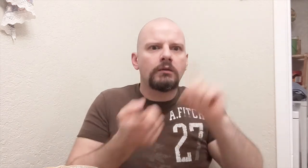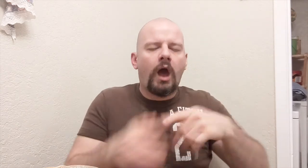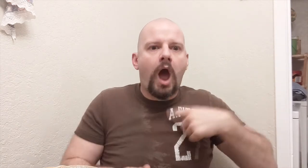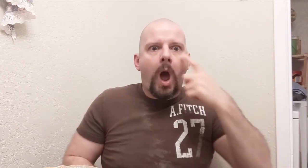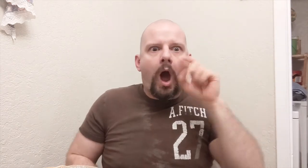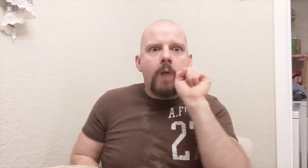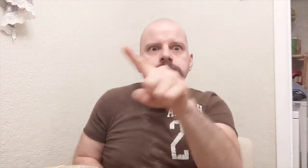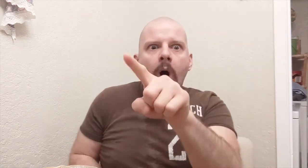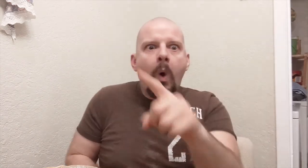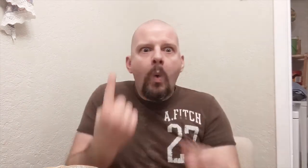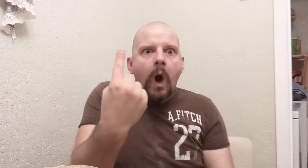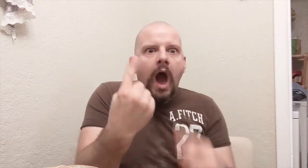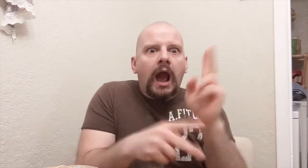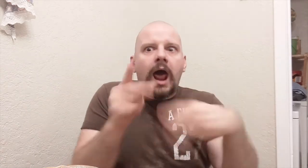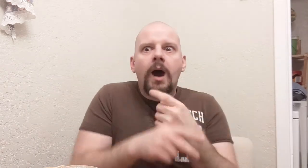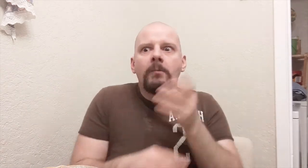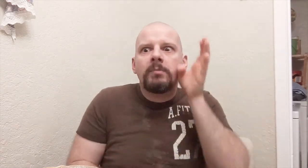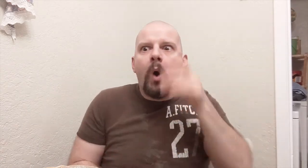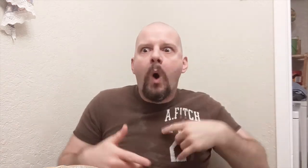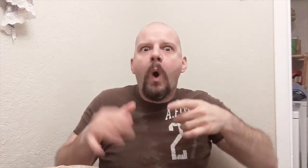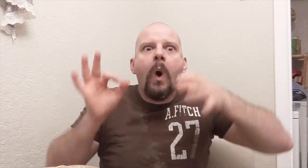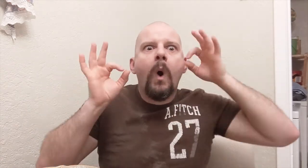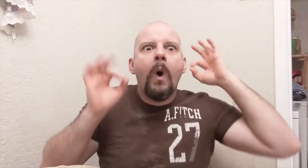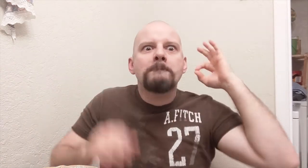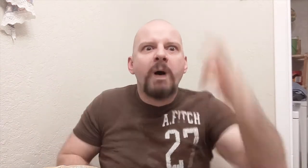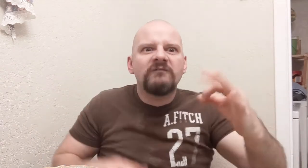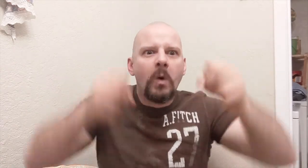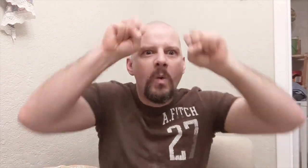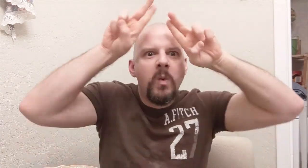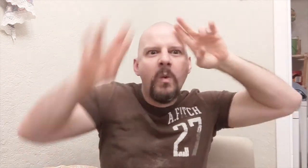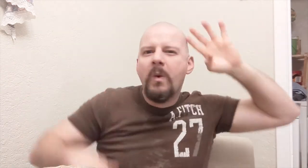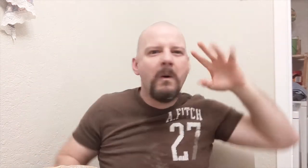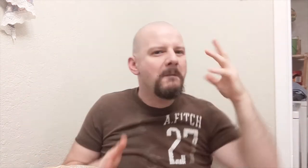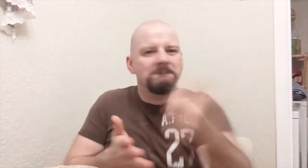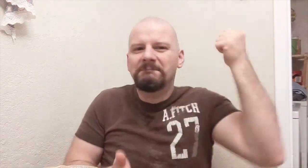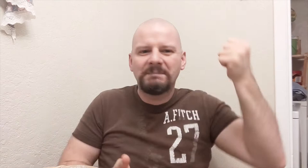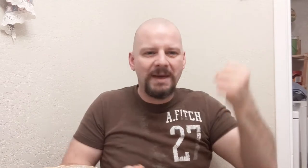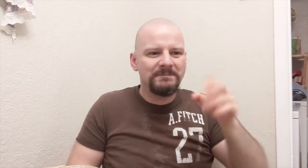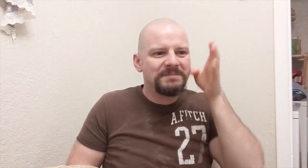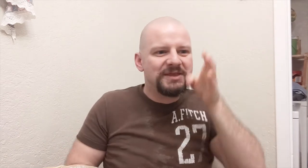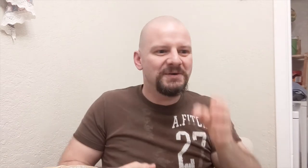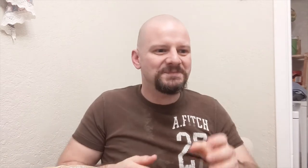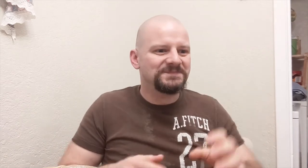until I spotted one kind and I was like, "Wow, perfect!" and I grabbed that one.